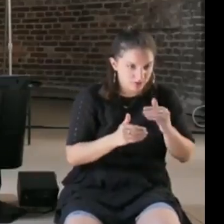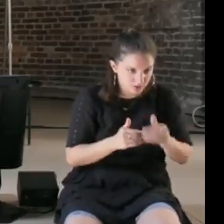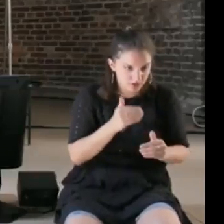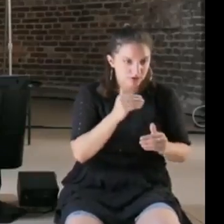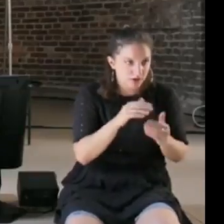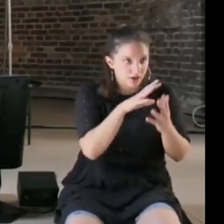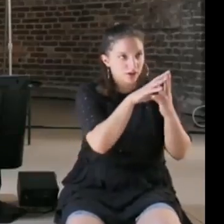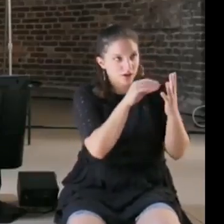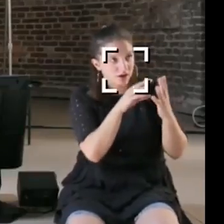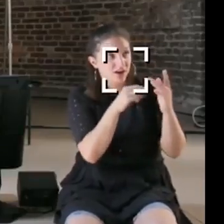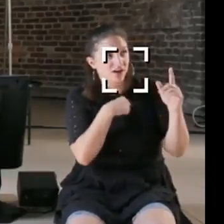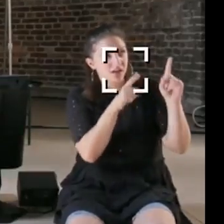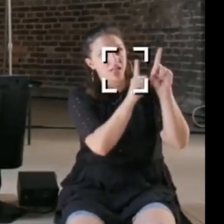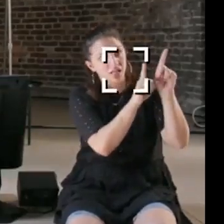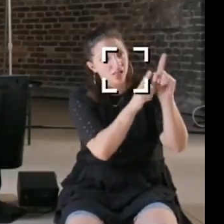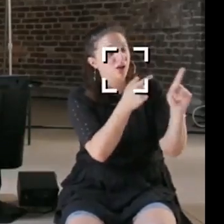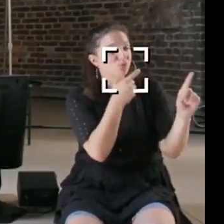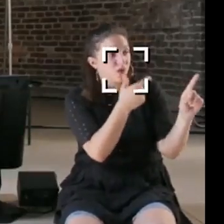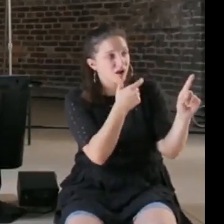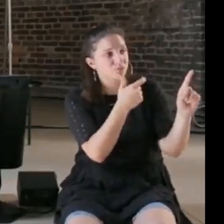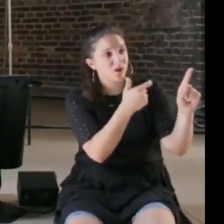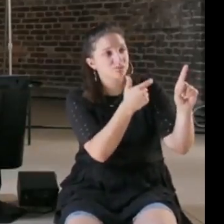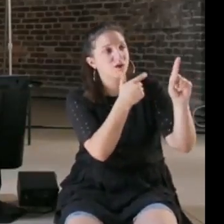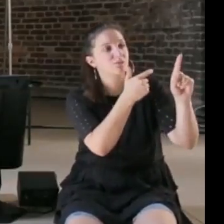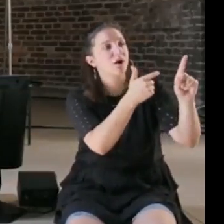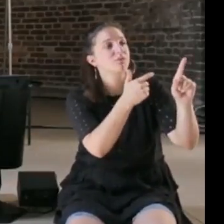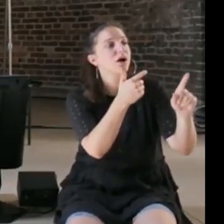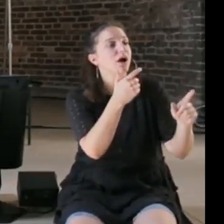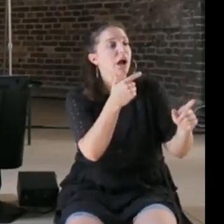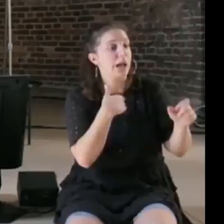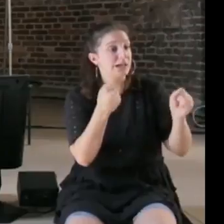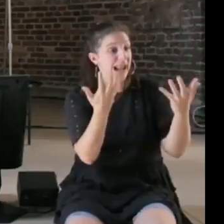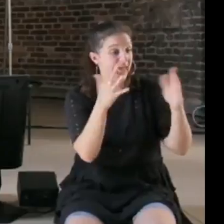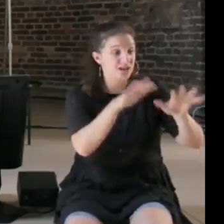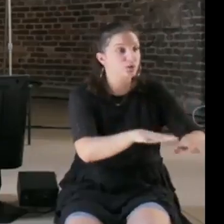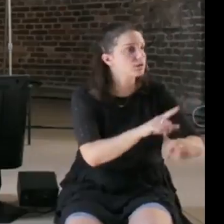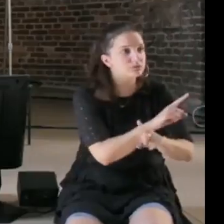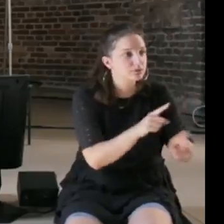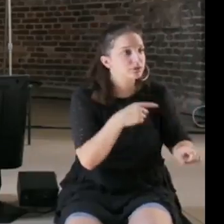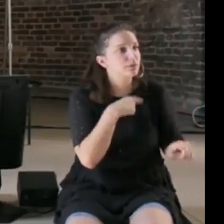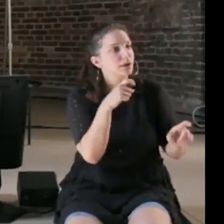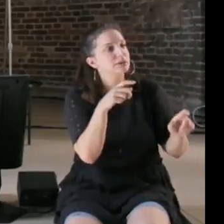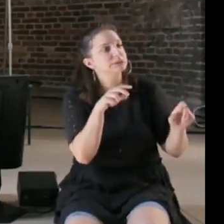less access to the mistakes that other people have made, so I think there is definitely